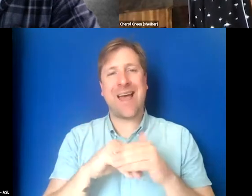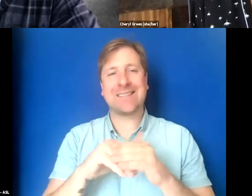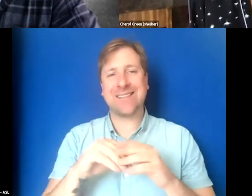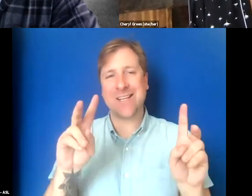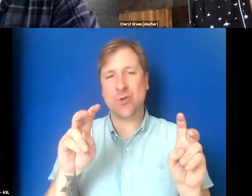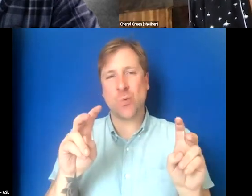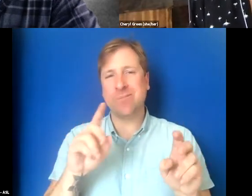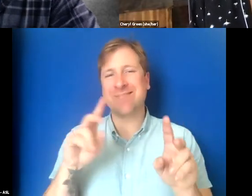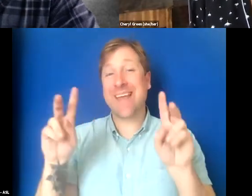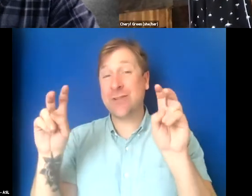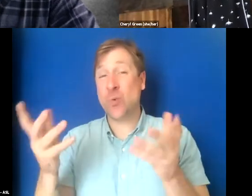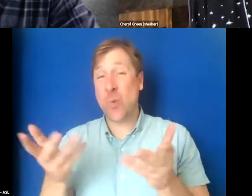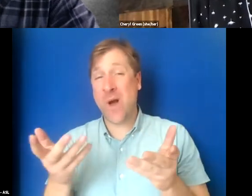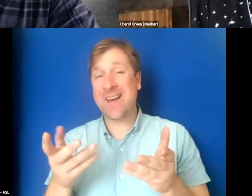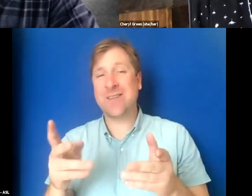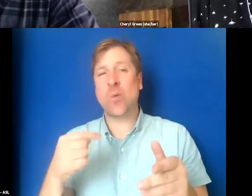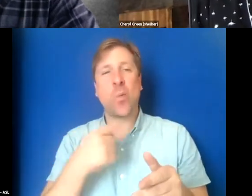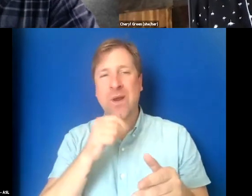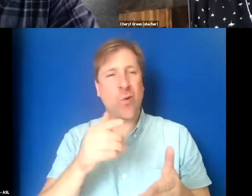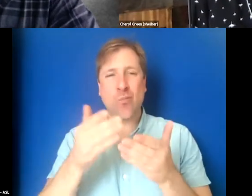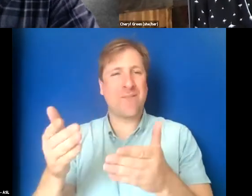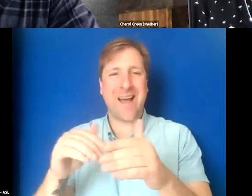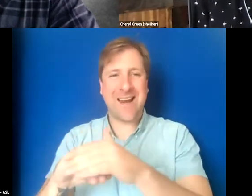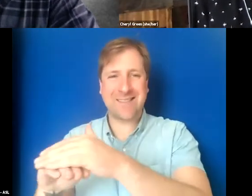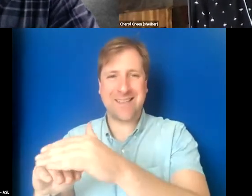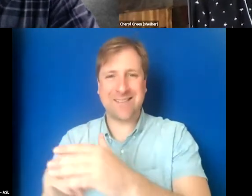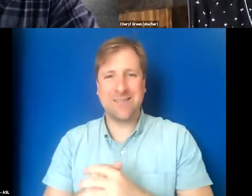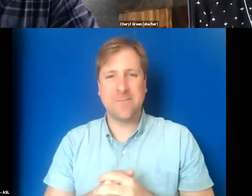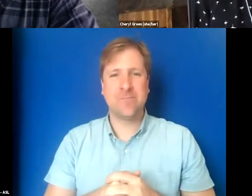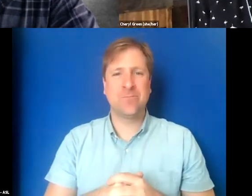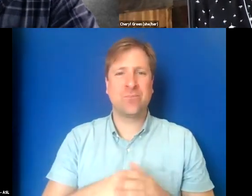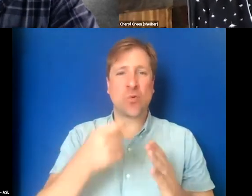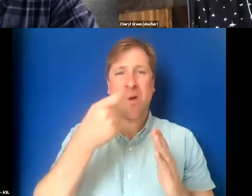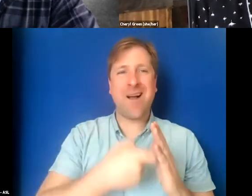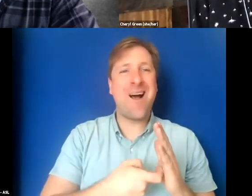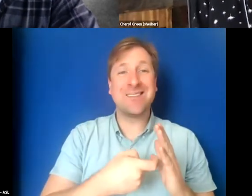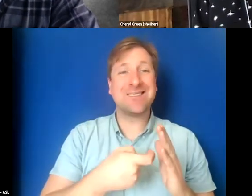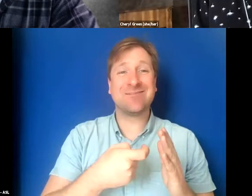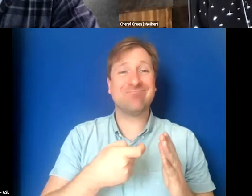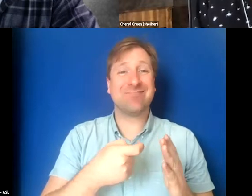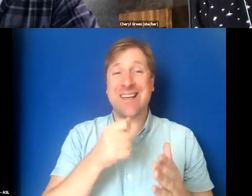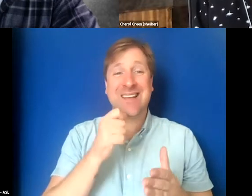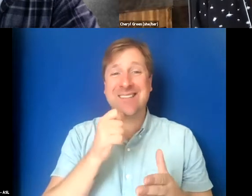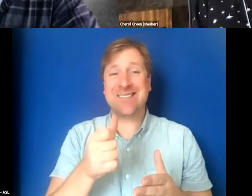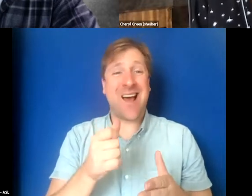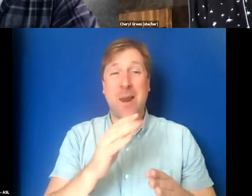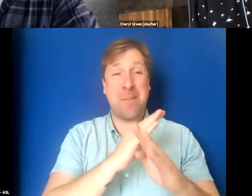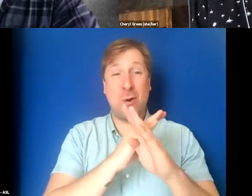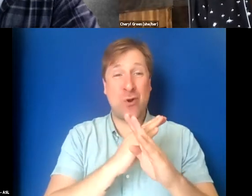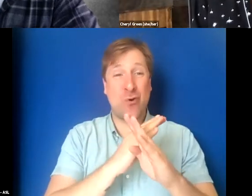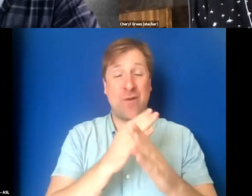The issue is when we don't provide access. So cost is an access barrier for some people.